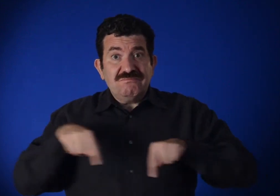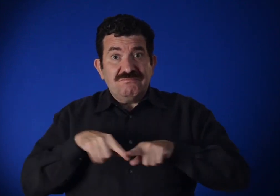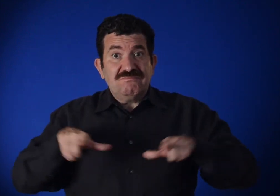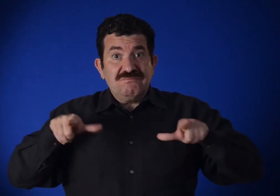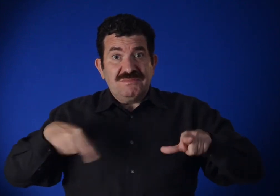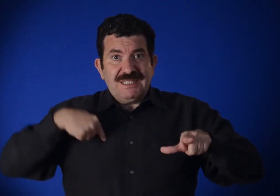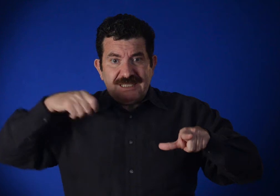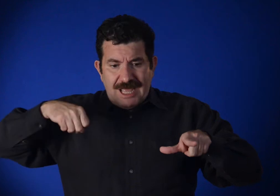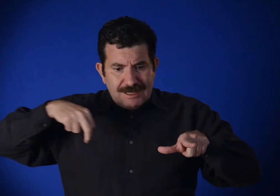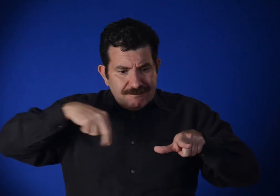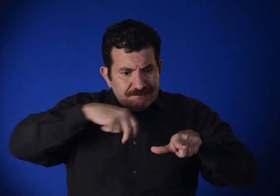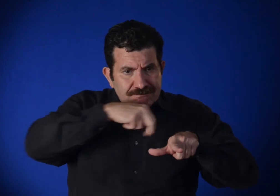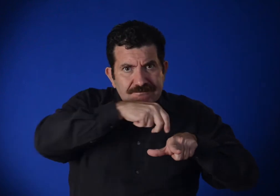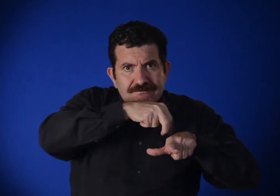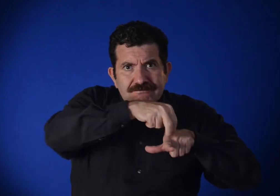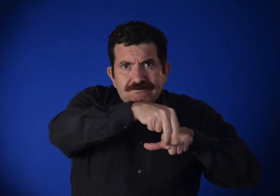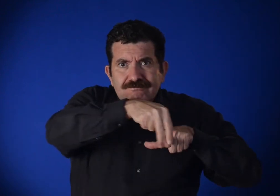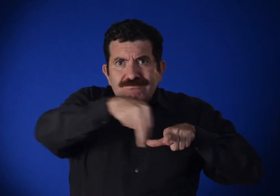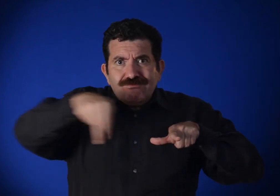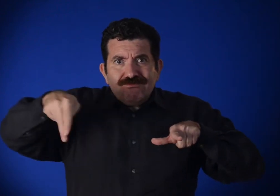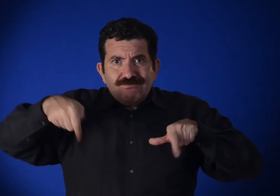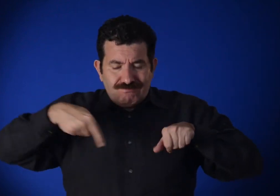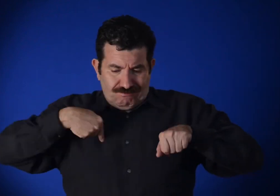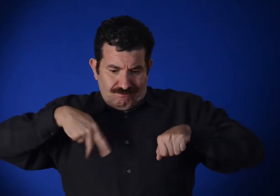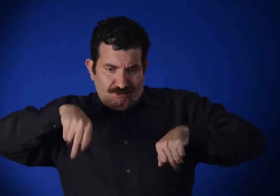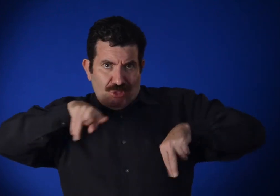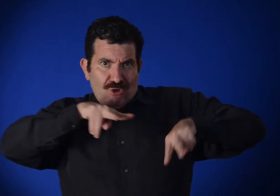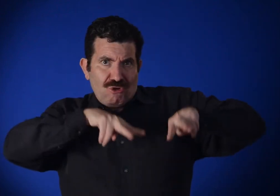since this way I can walk around it,